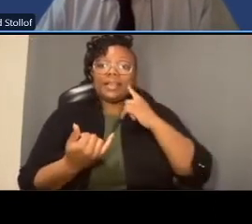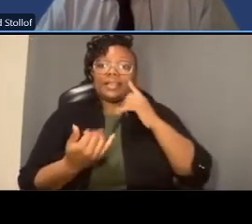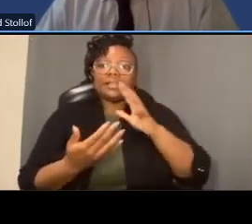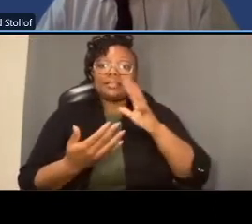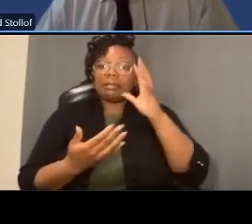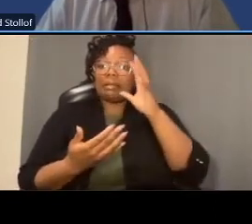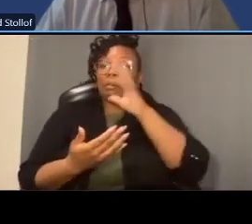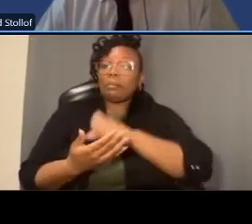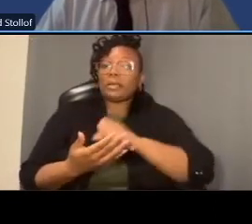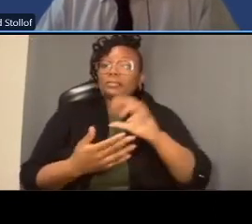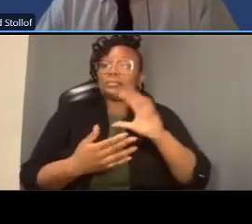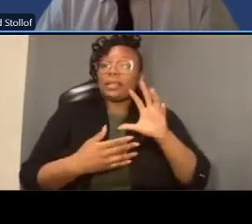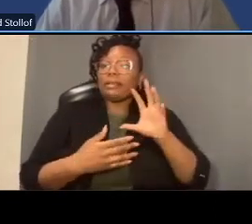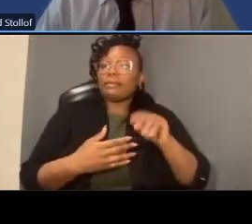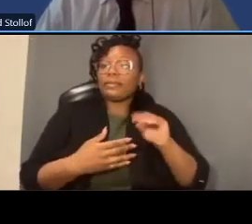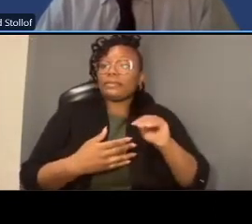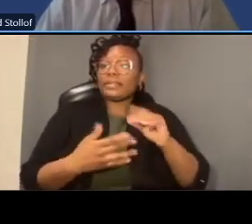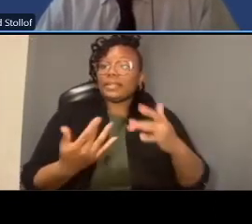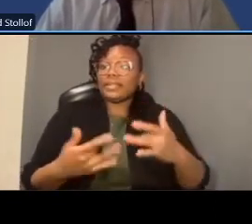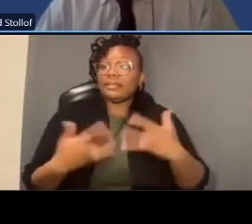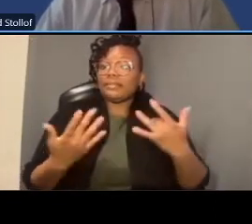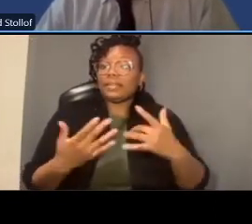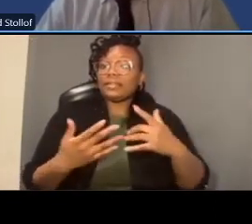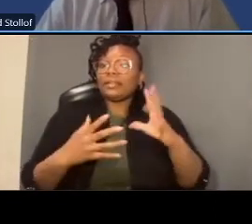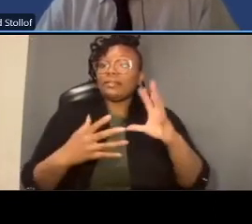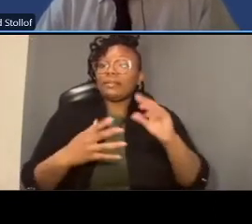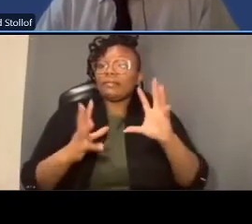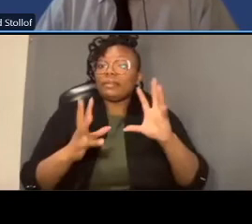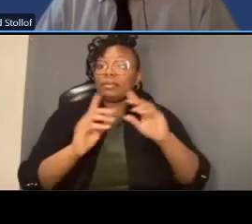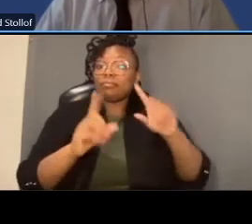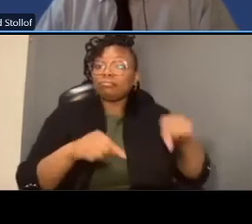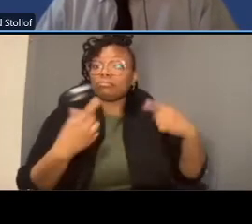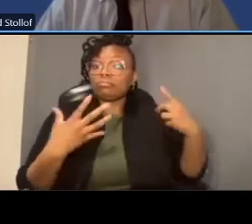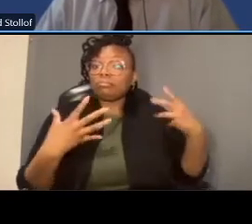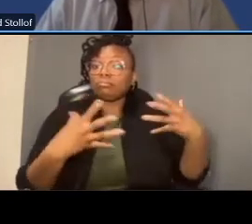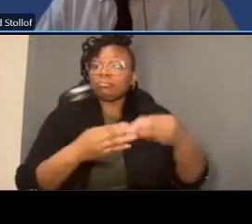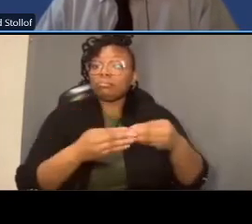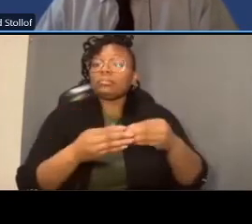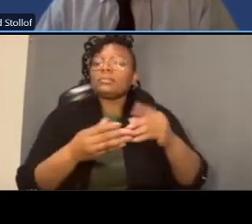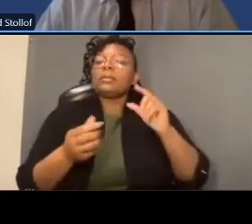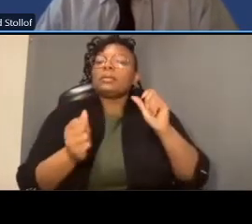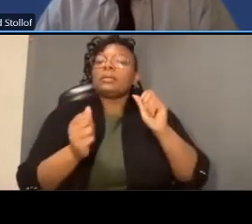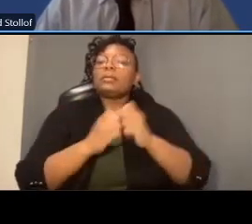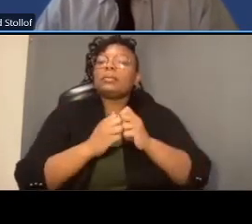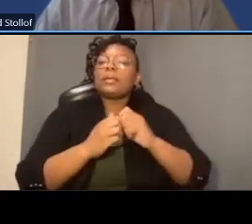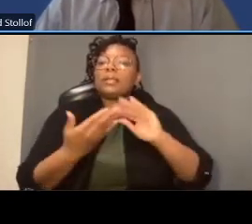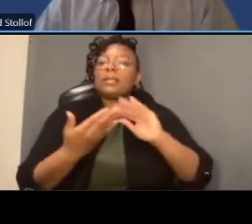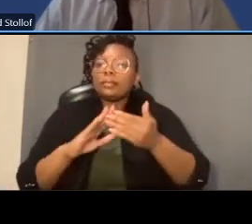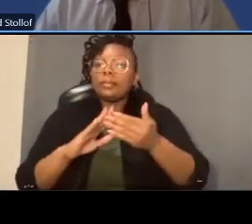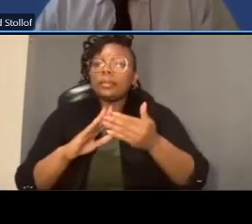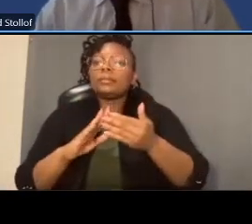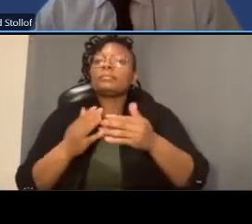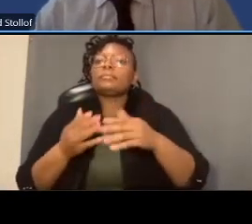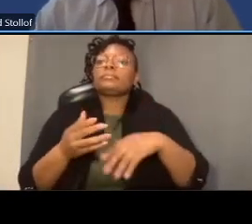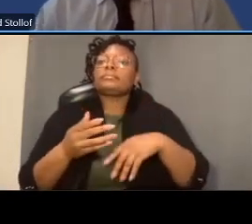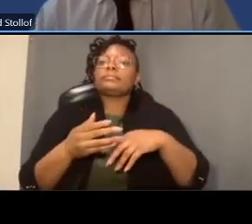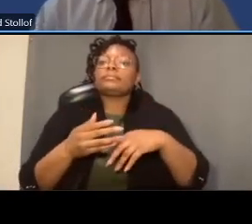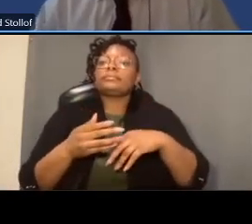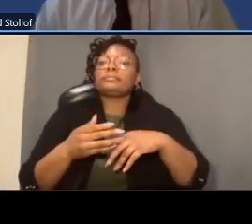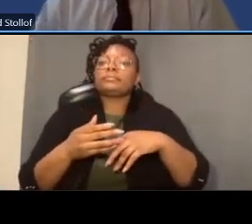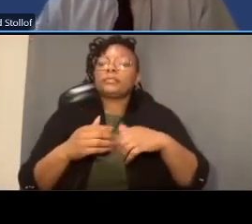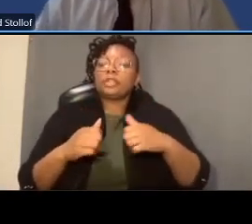community the community the residential community associations the ancs that represent you we